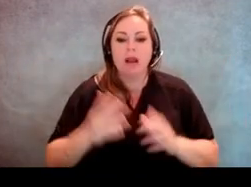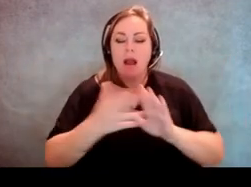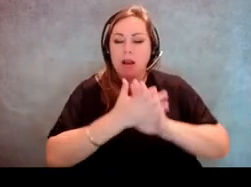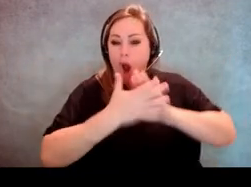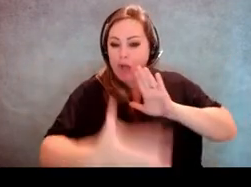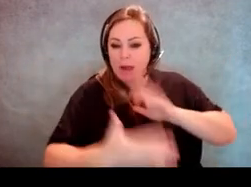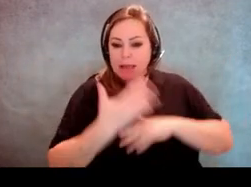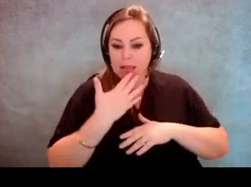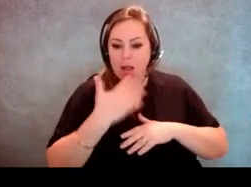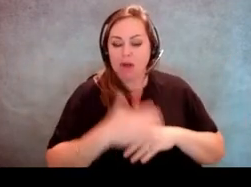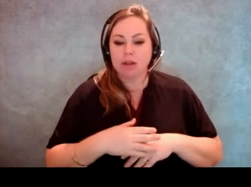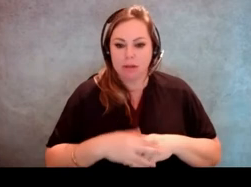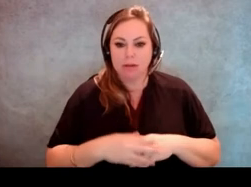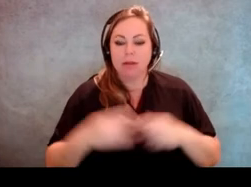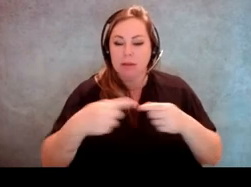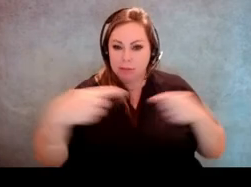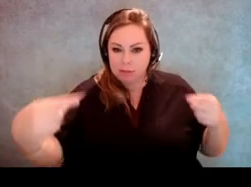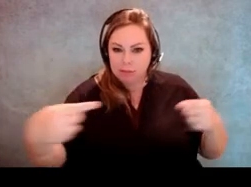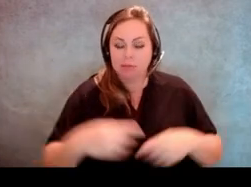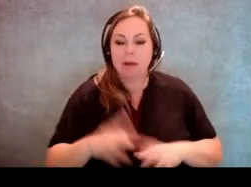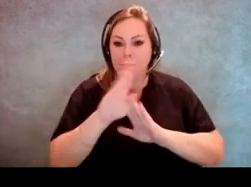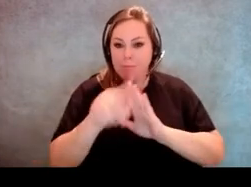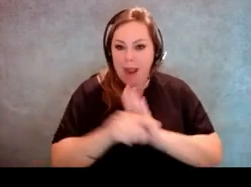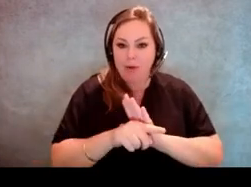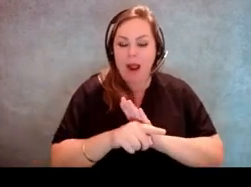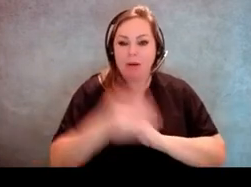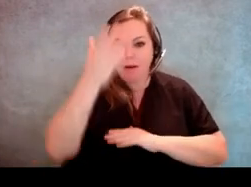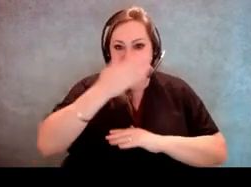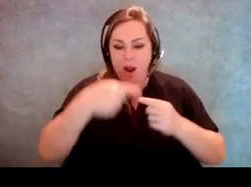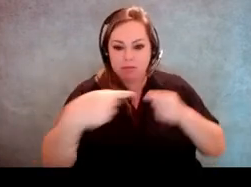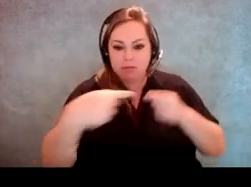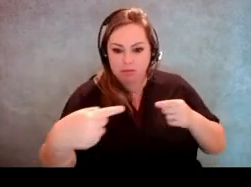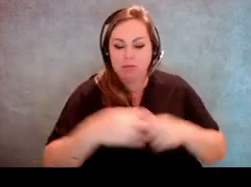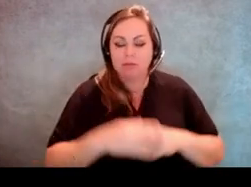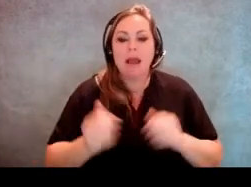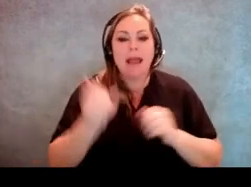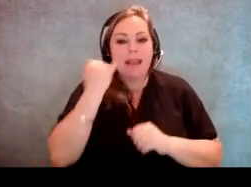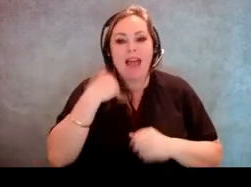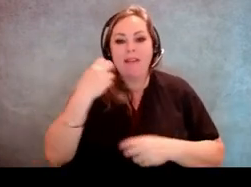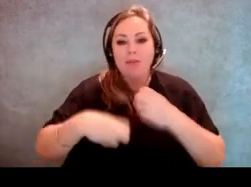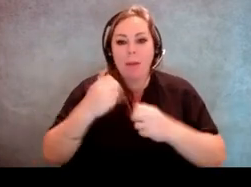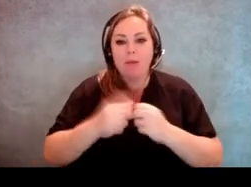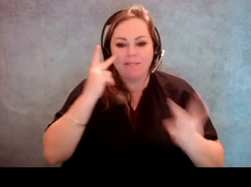with visible or with visual difficulties. There's an audio, or I'm sorry,